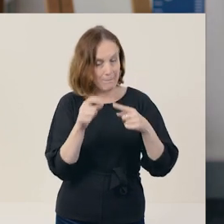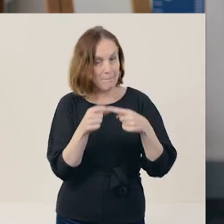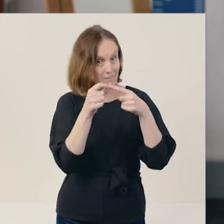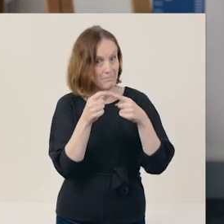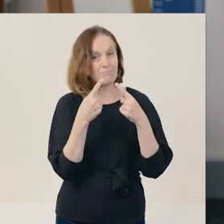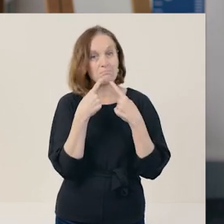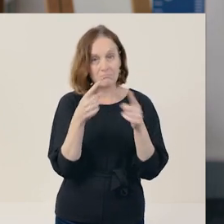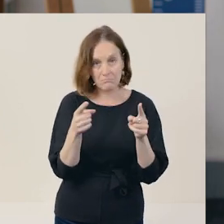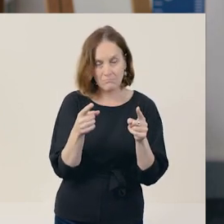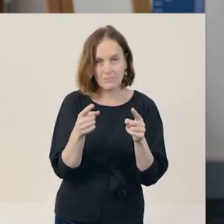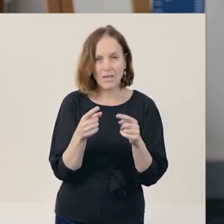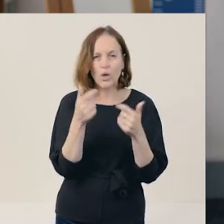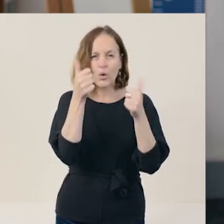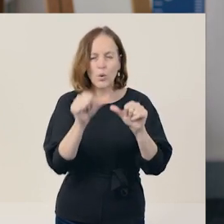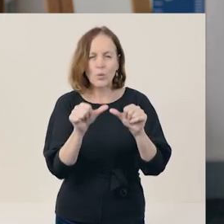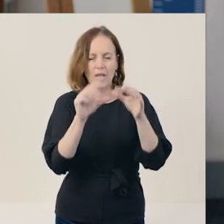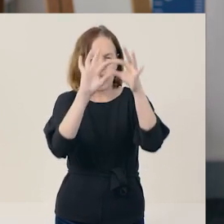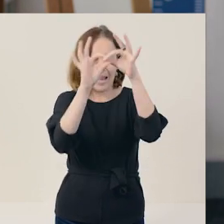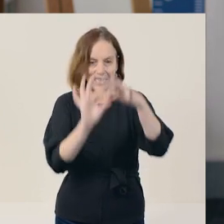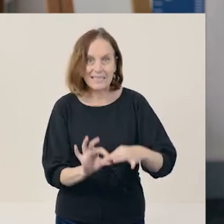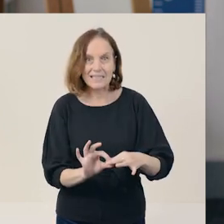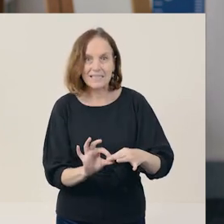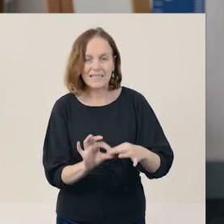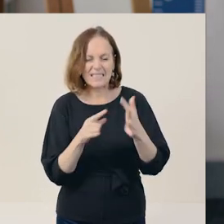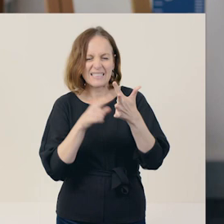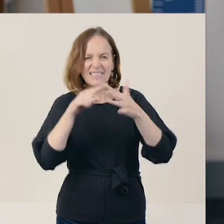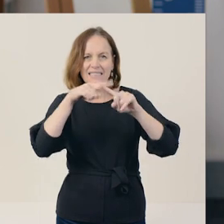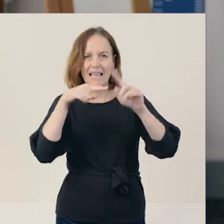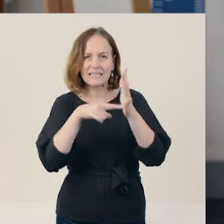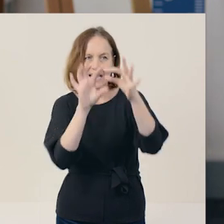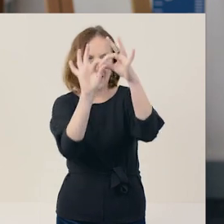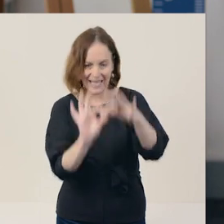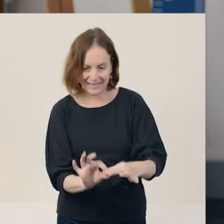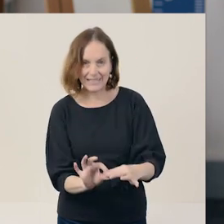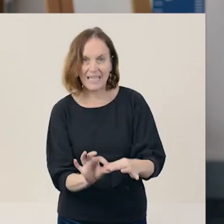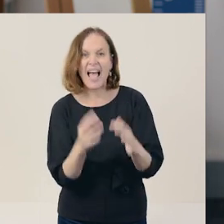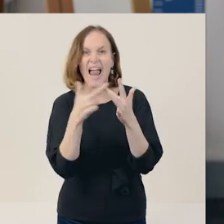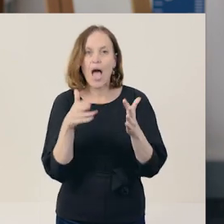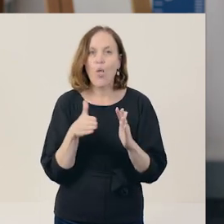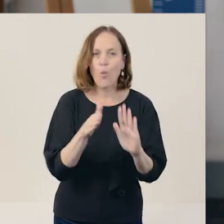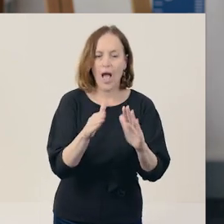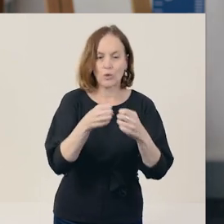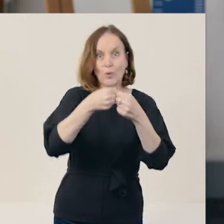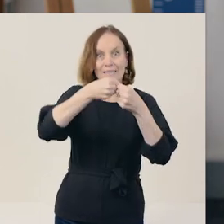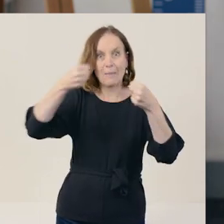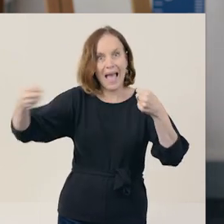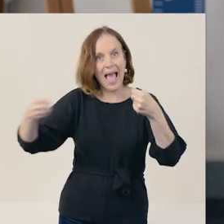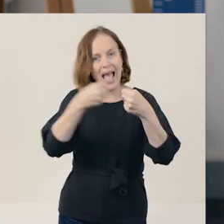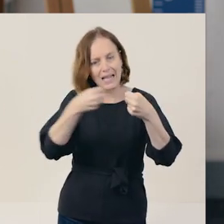is to use text connectives in our writing. As I mentioned, this is another way to expand our writing.